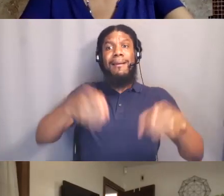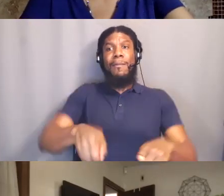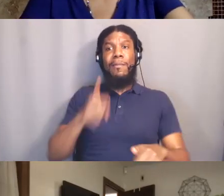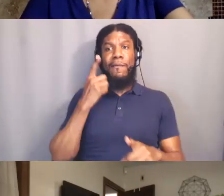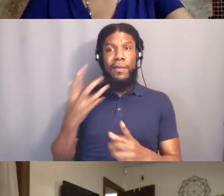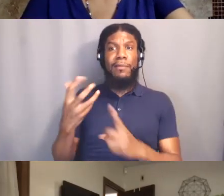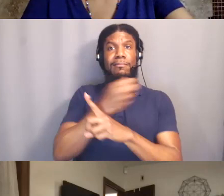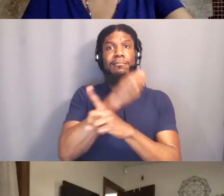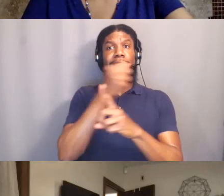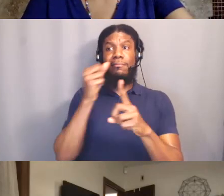in reality.